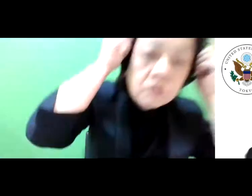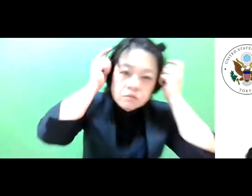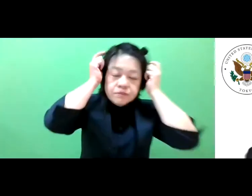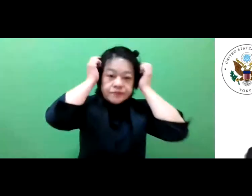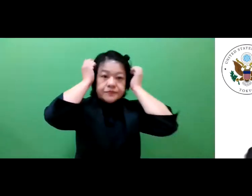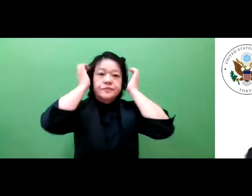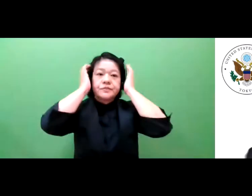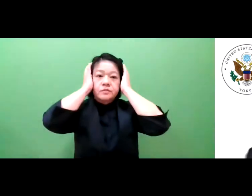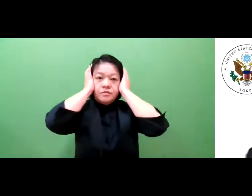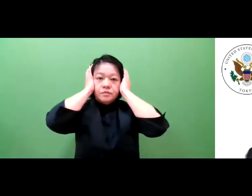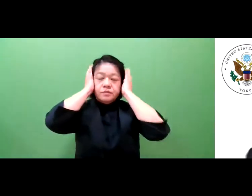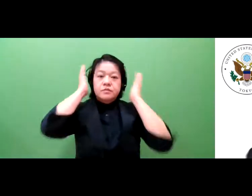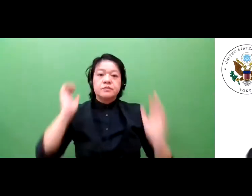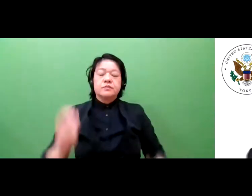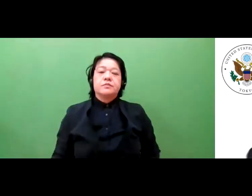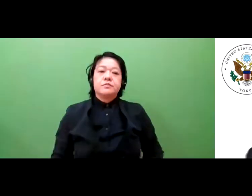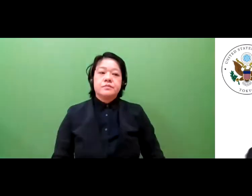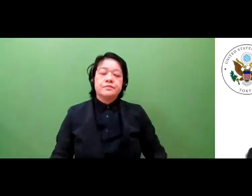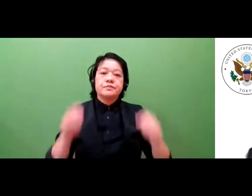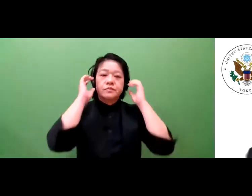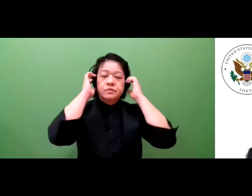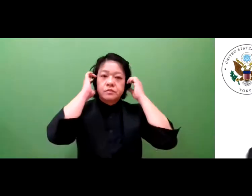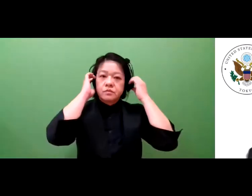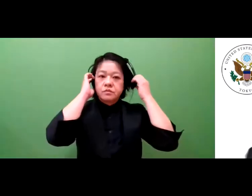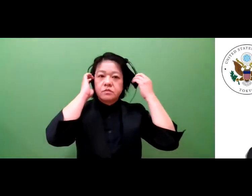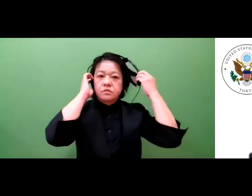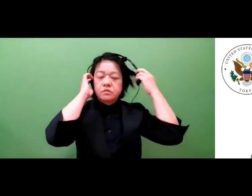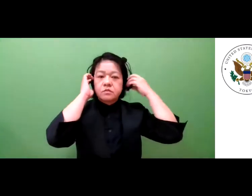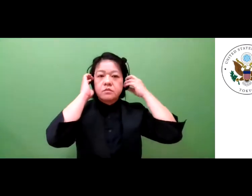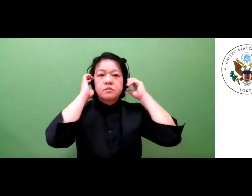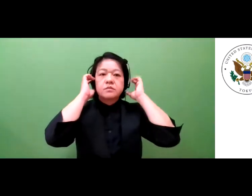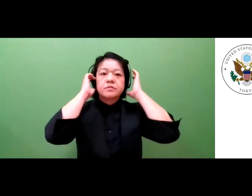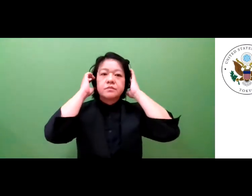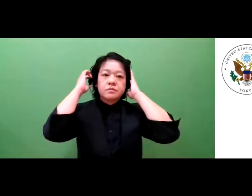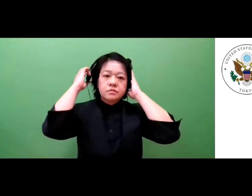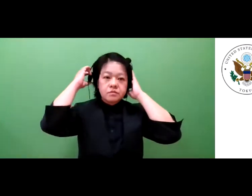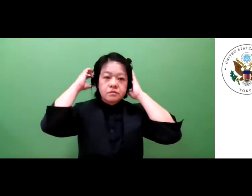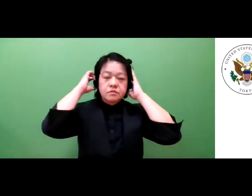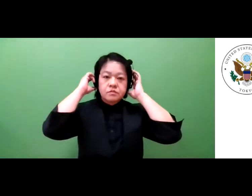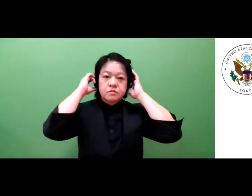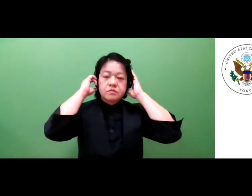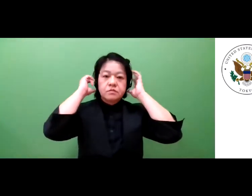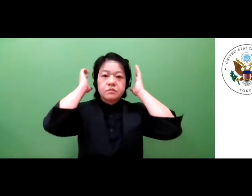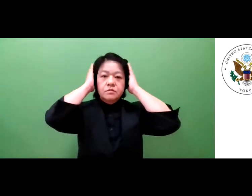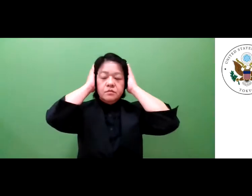Finally, I would like to turn to Mr. Kugai for his comment.